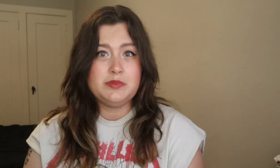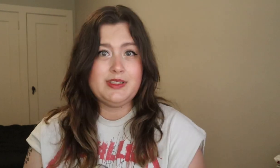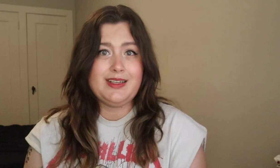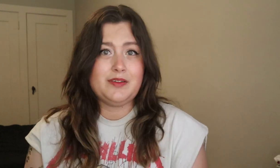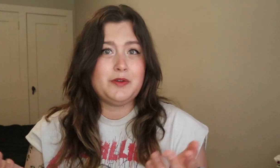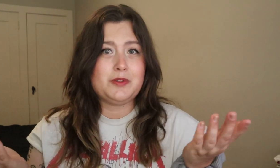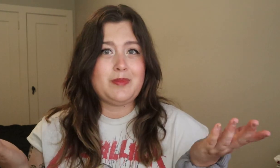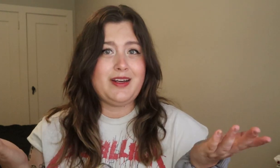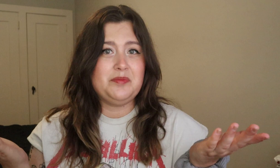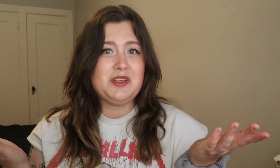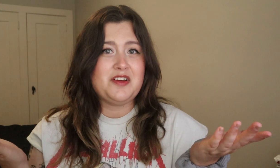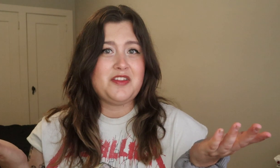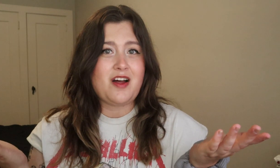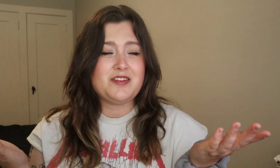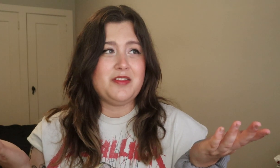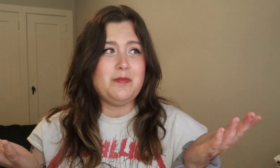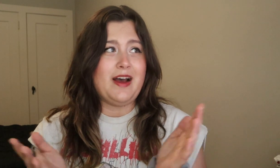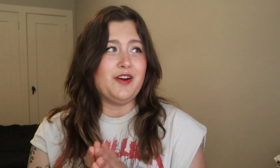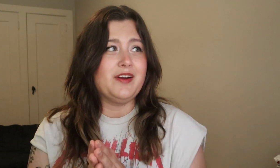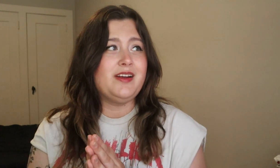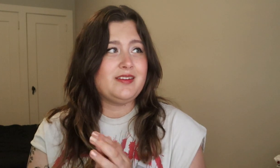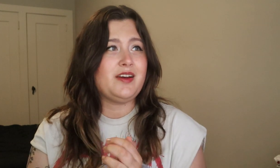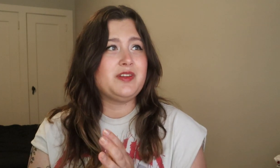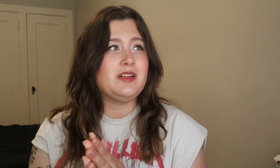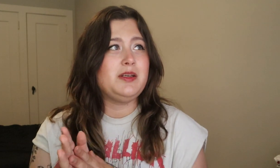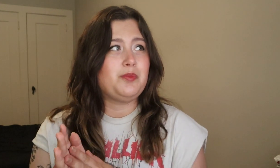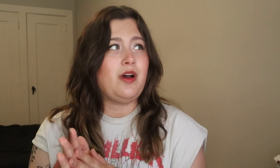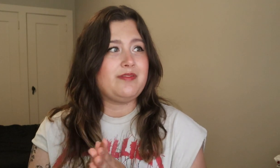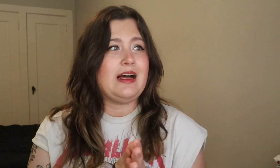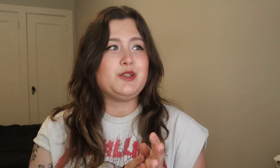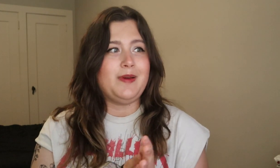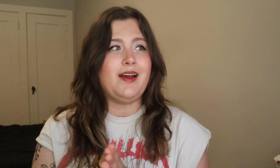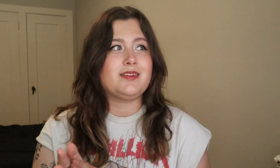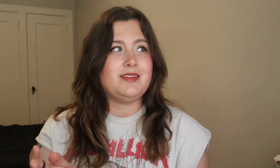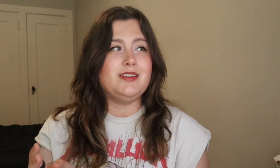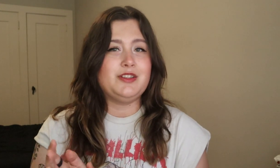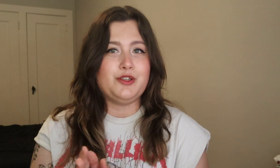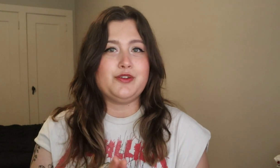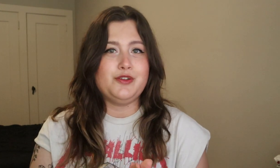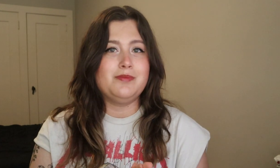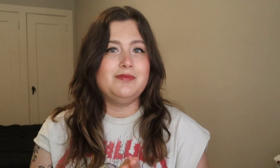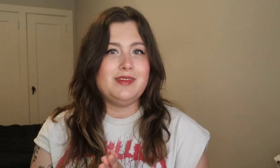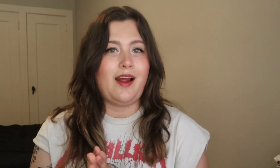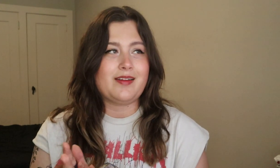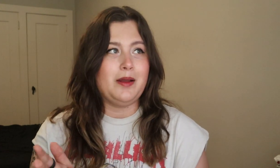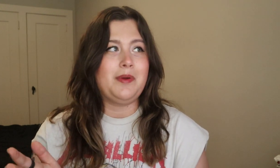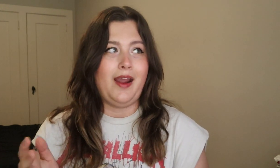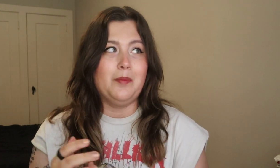But yeah, those are my thoughts on the matter. It definitely brought flashbacks to YouTube NextUp camp.